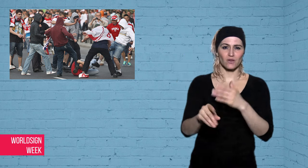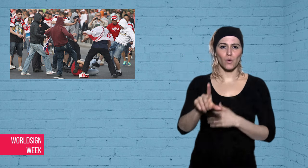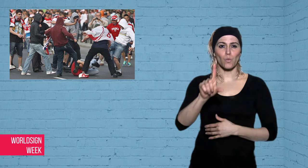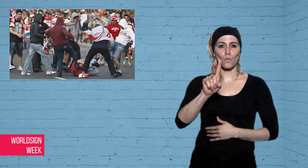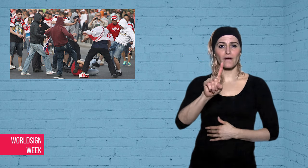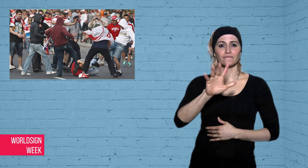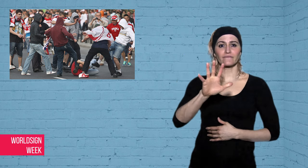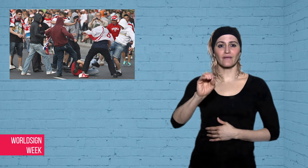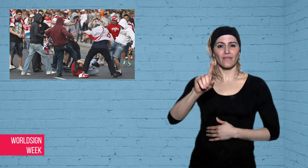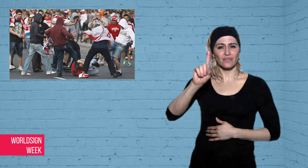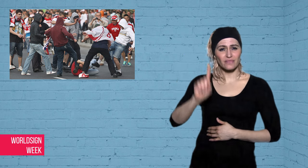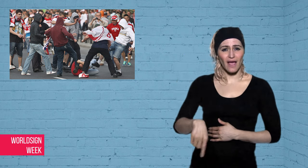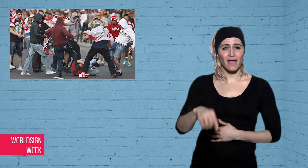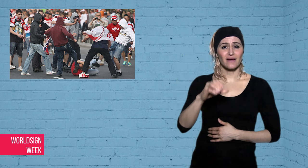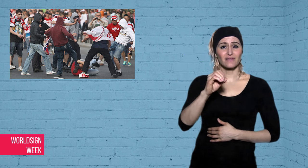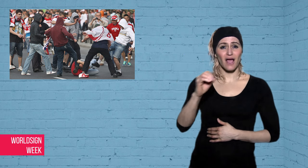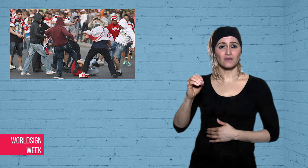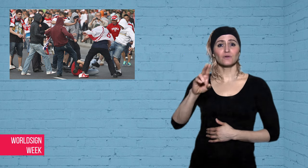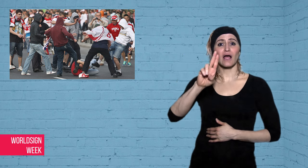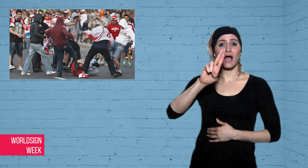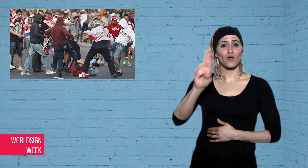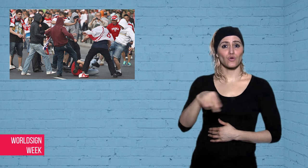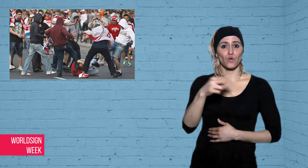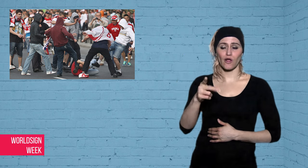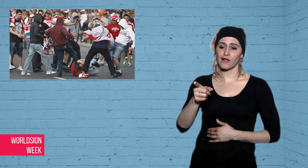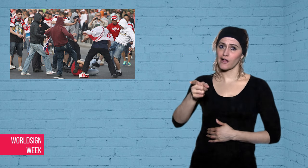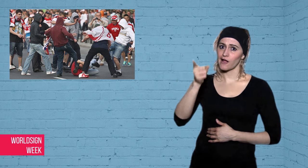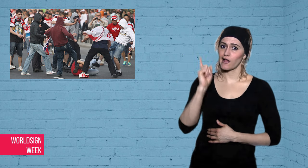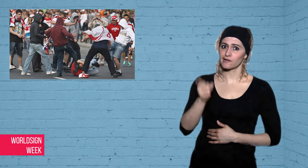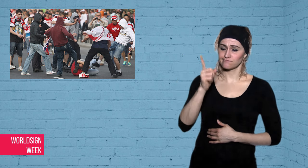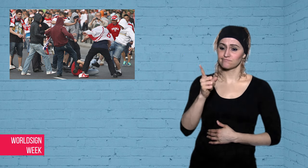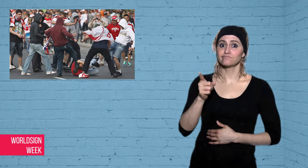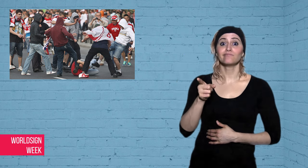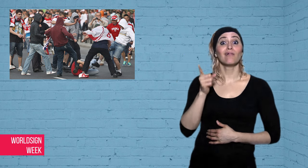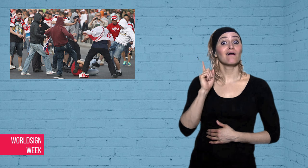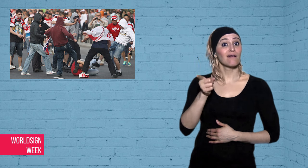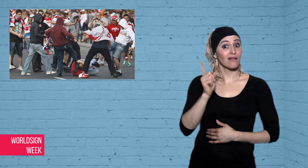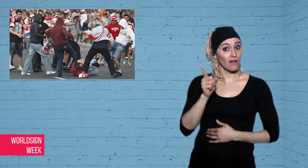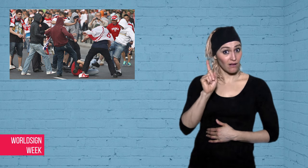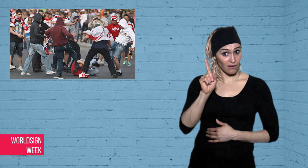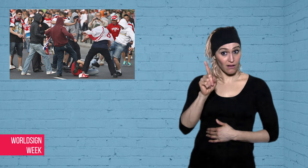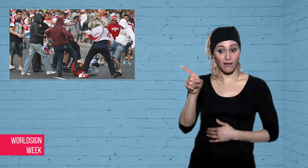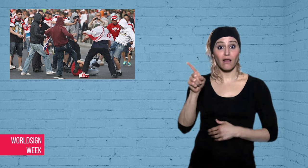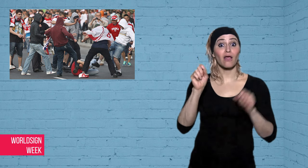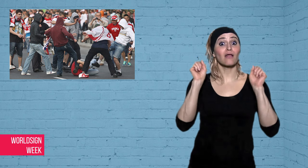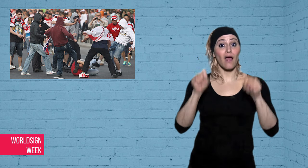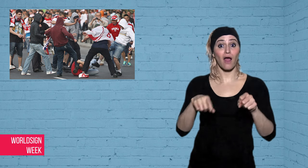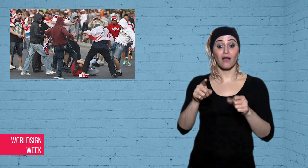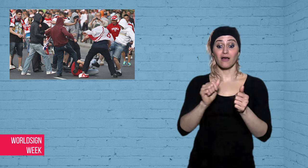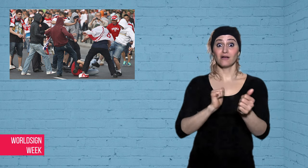removal from the tournament. Croatia